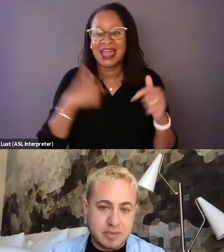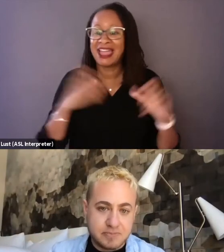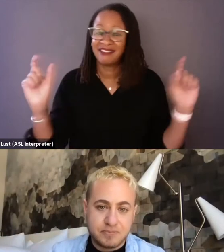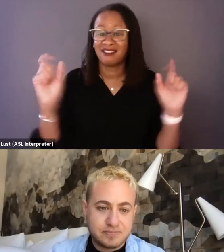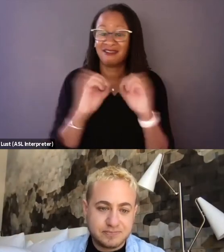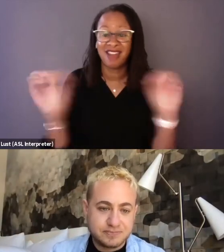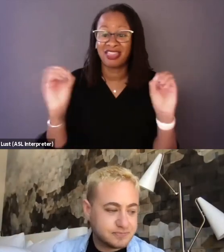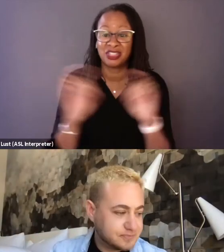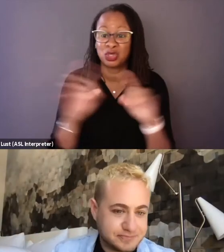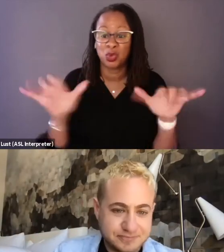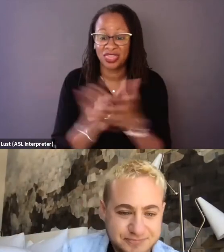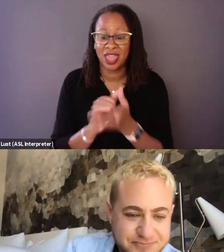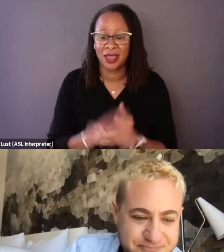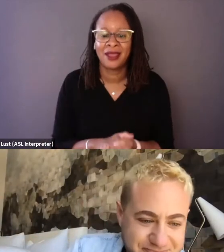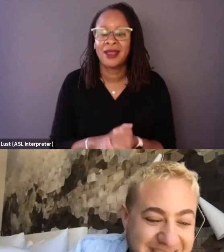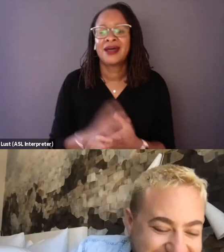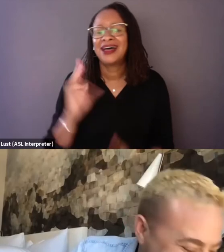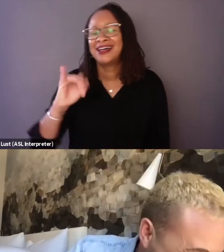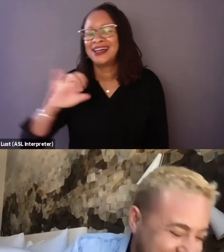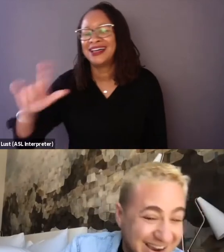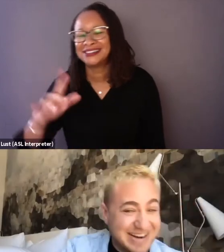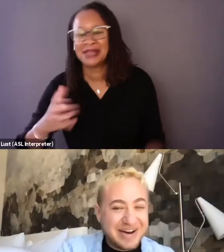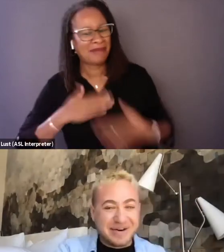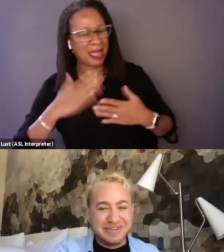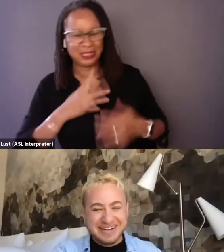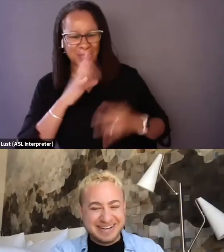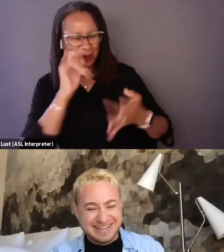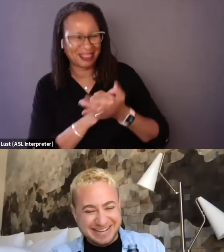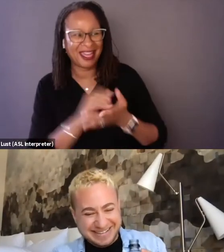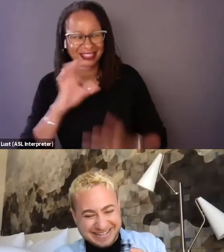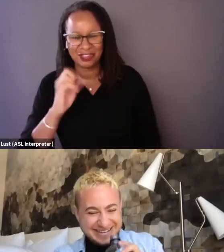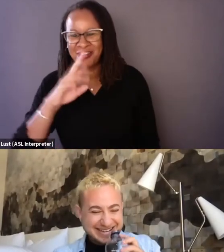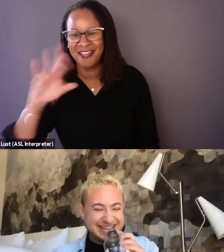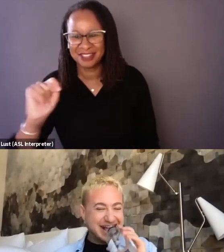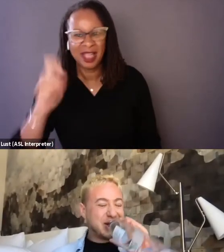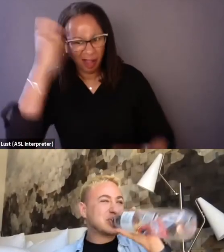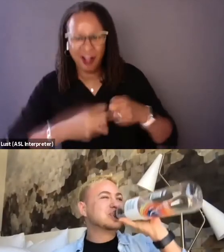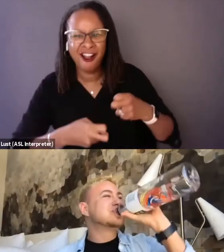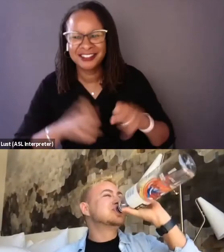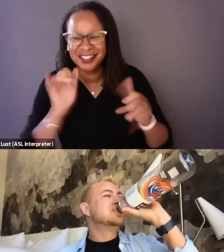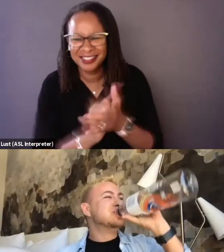Oh, I'm happy to talk about the craft. I know. It was hard, we put a lot of energy into it.